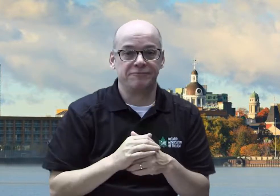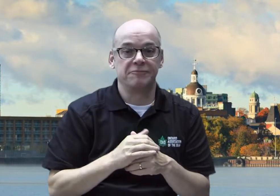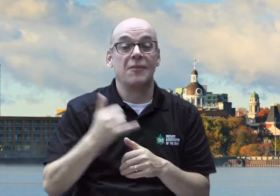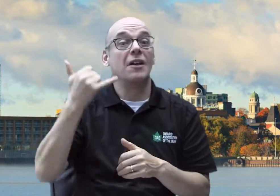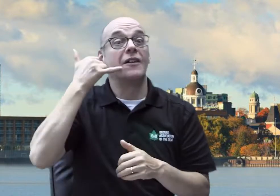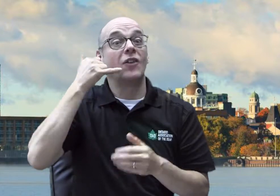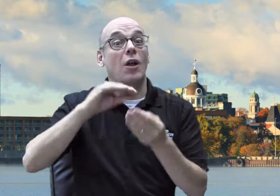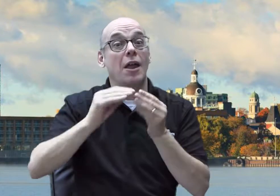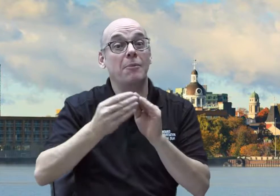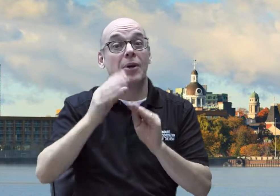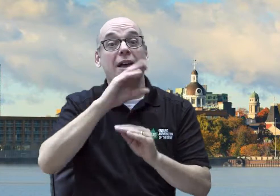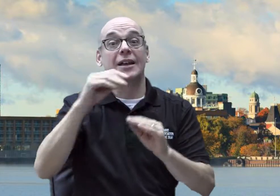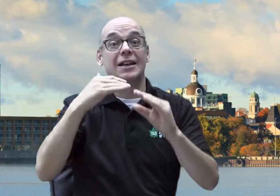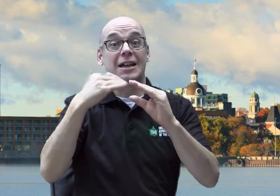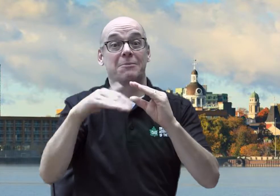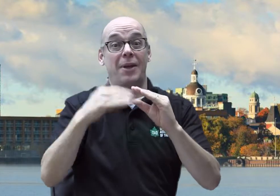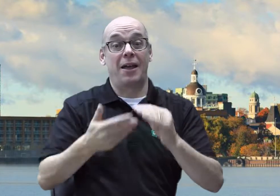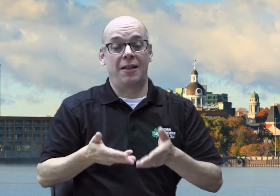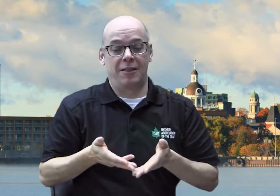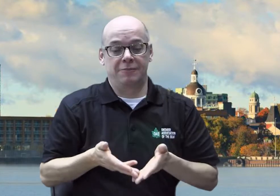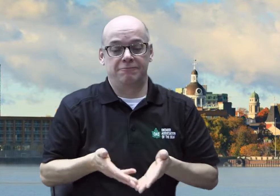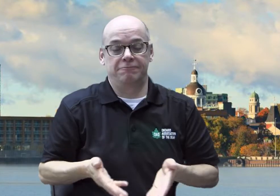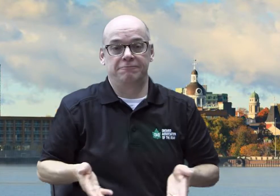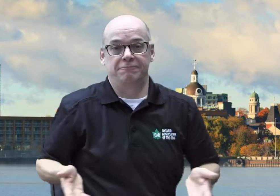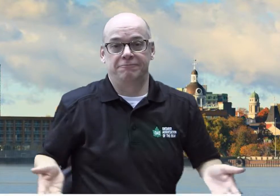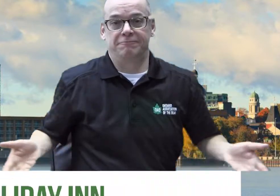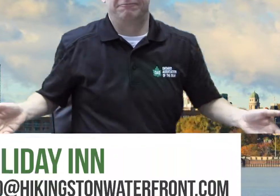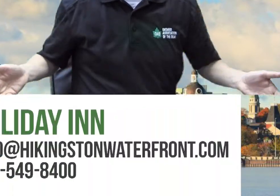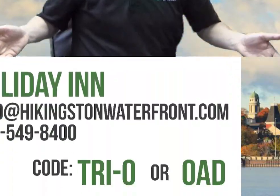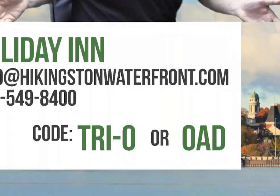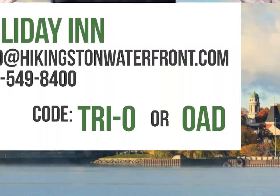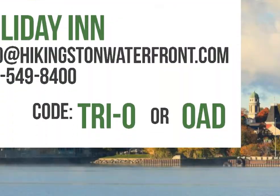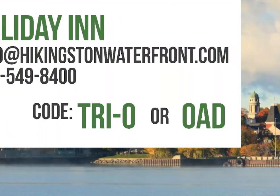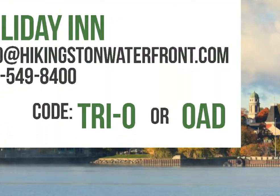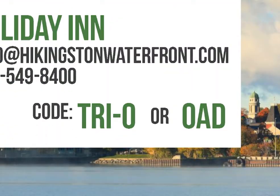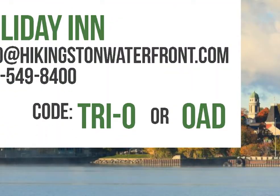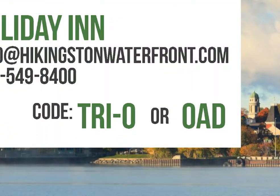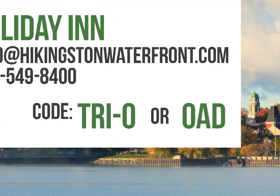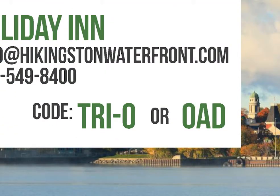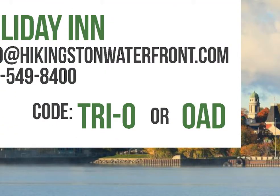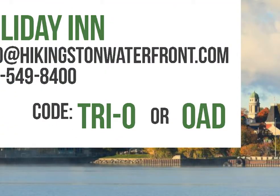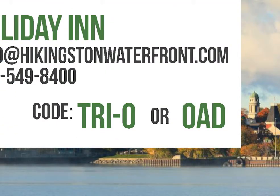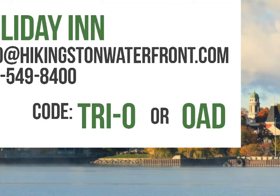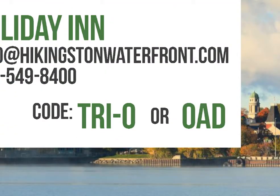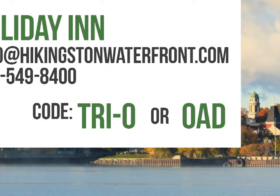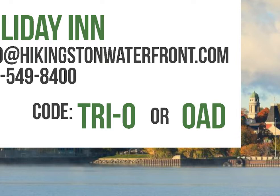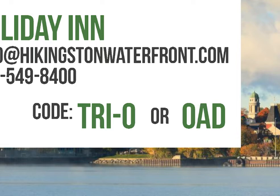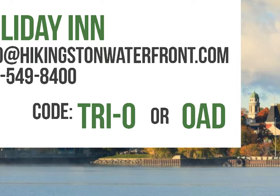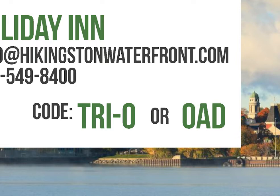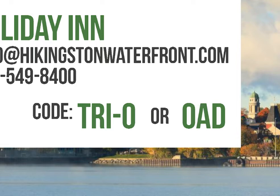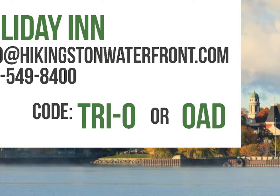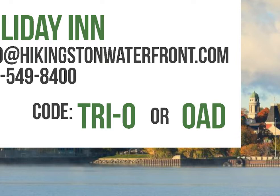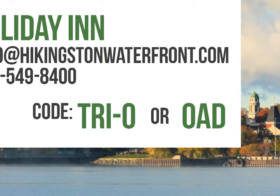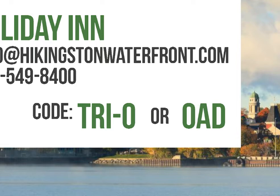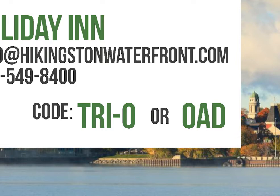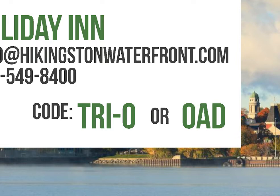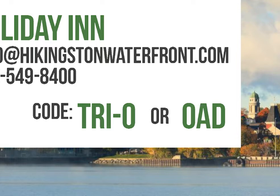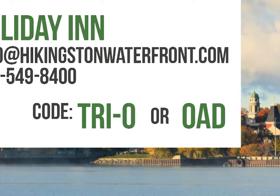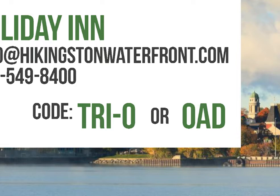Their phone number and email is: